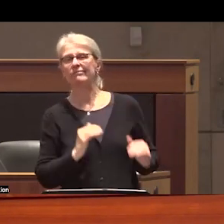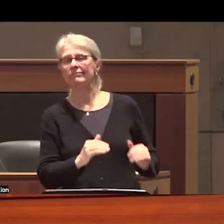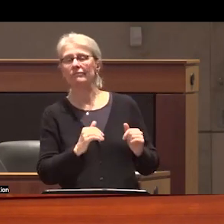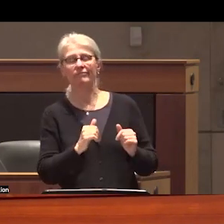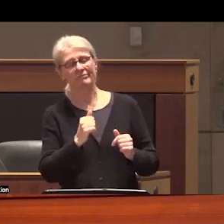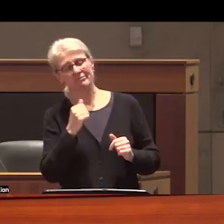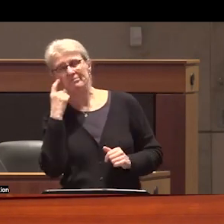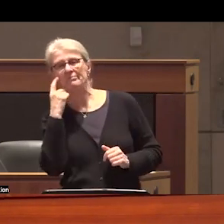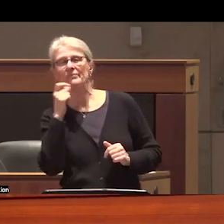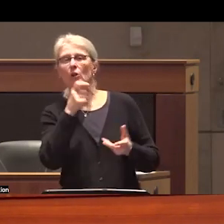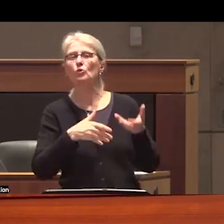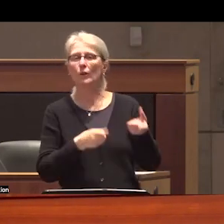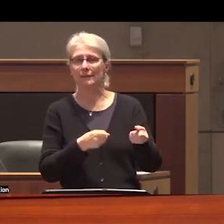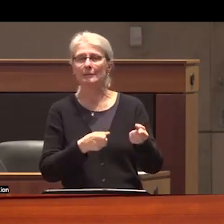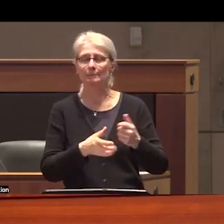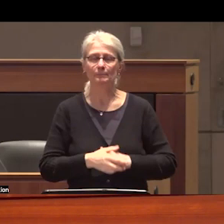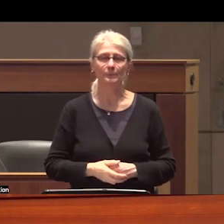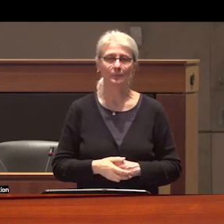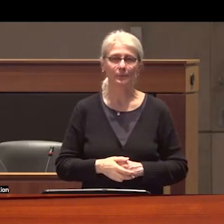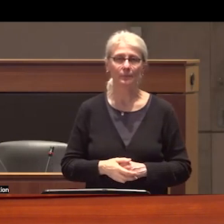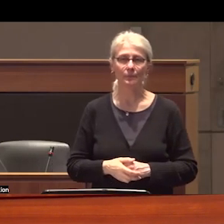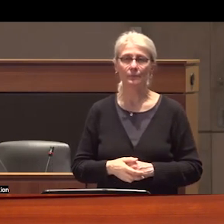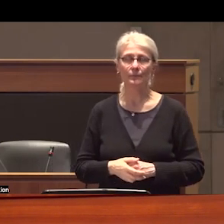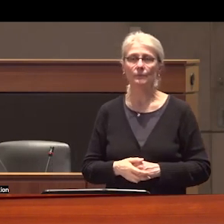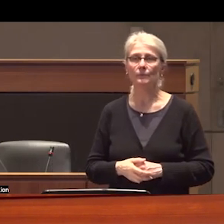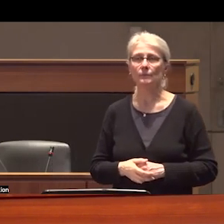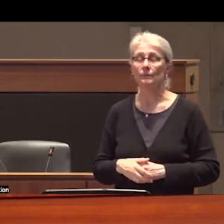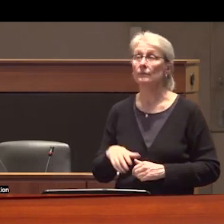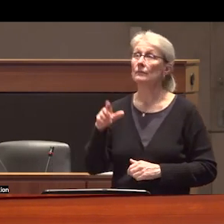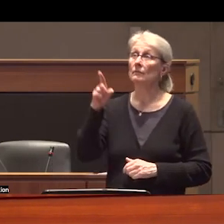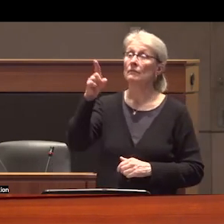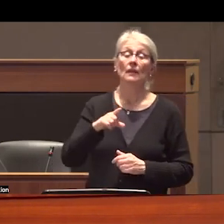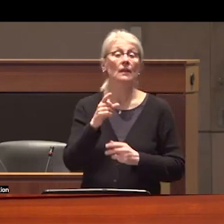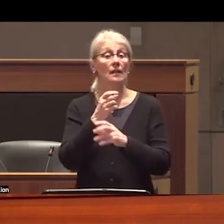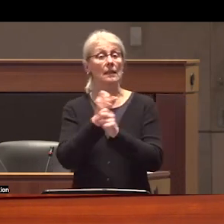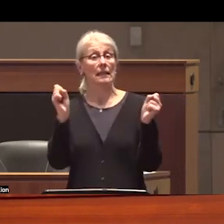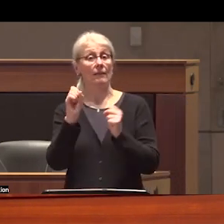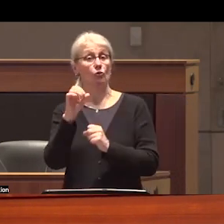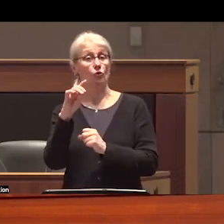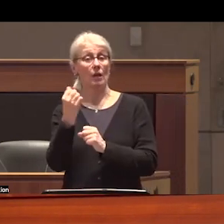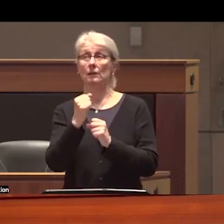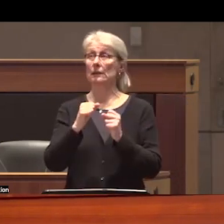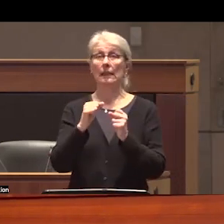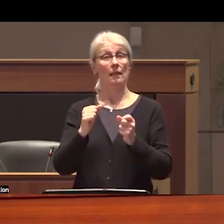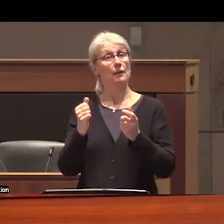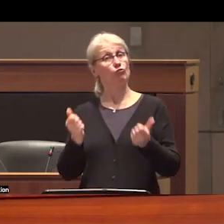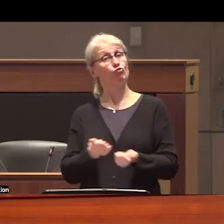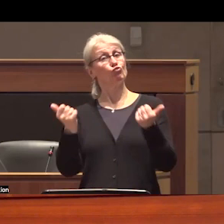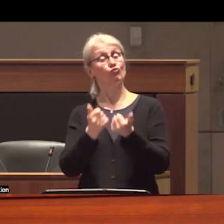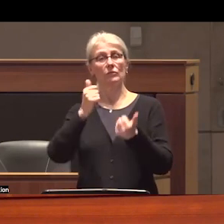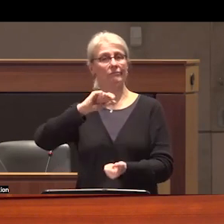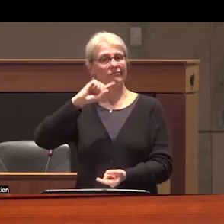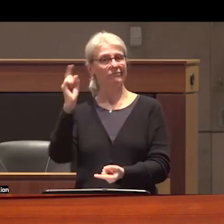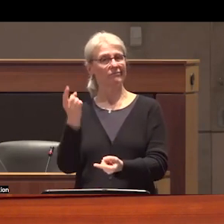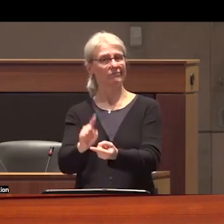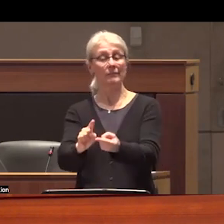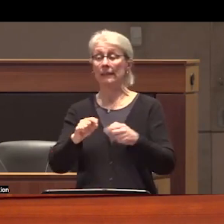suspicion rates of safe Supply are also going down recently The Province reported that from